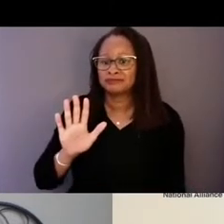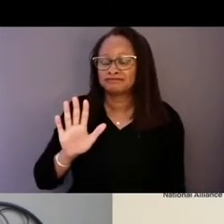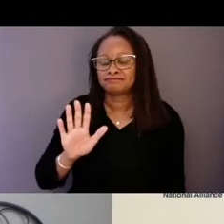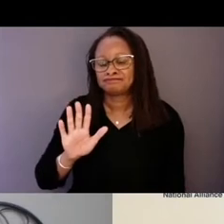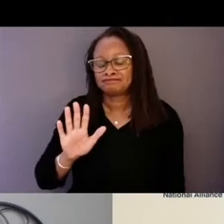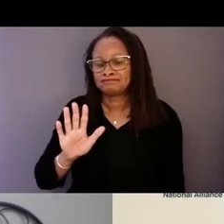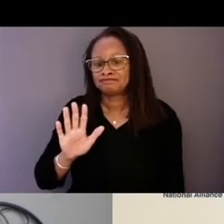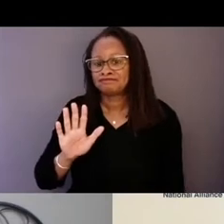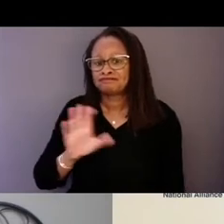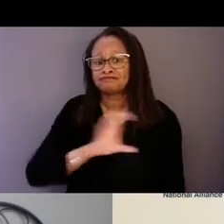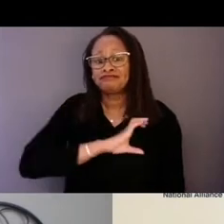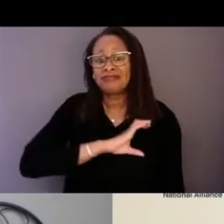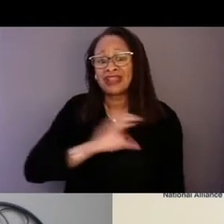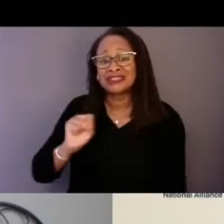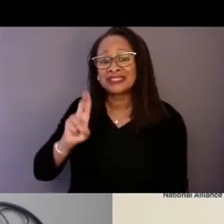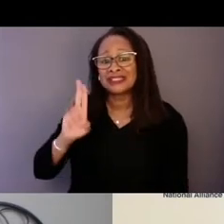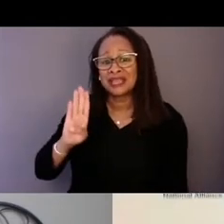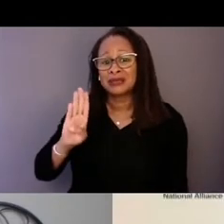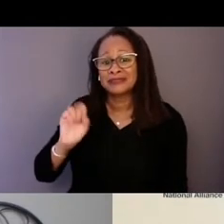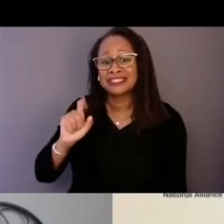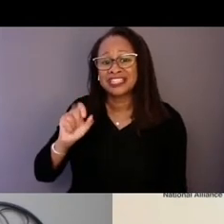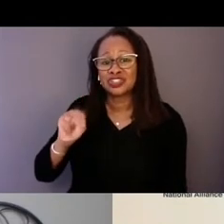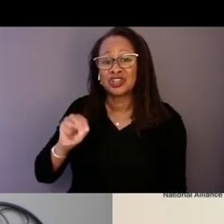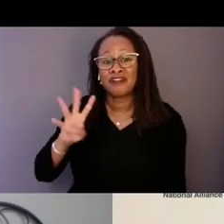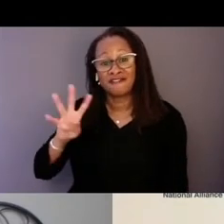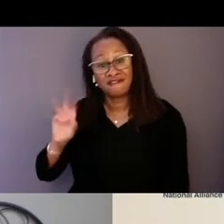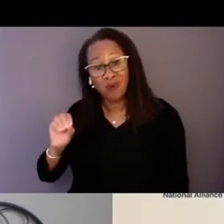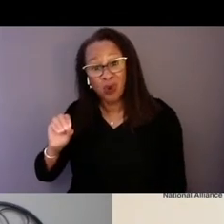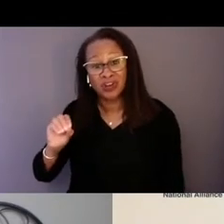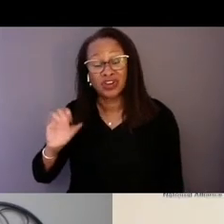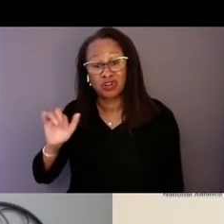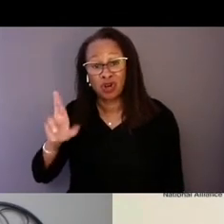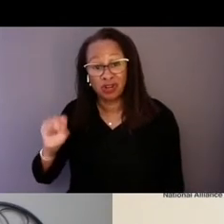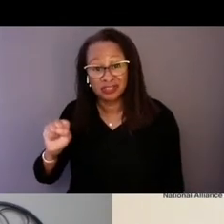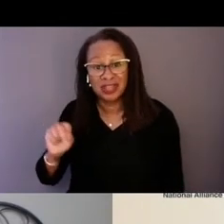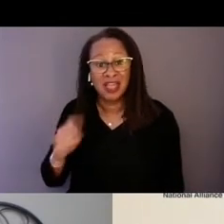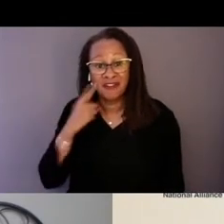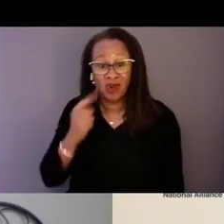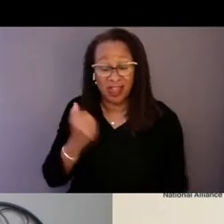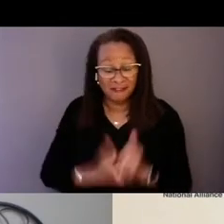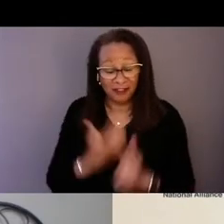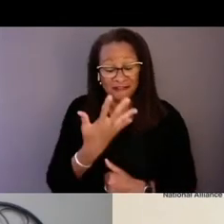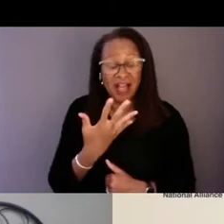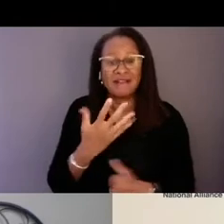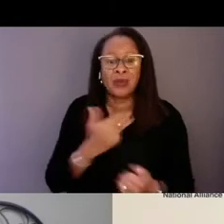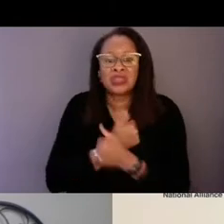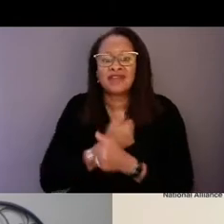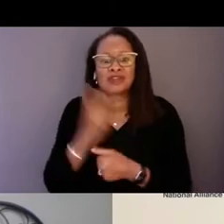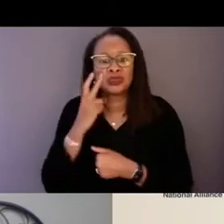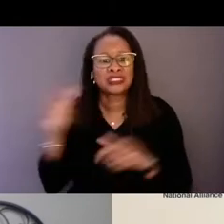They have about 40 cars. For every five cars, I'd love to see a mobile crisis unit that's outfitted differently, looks differently,